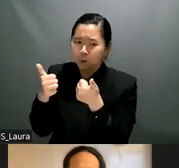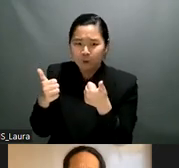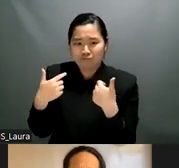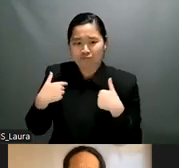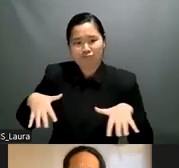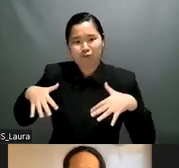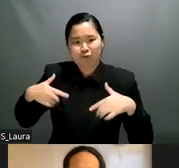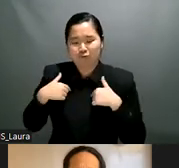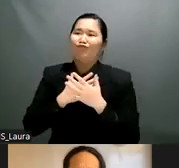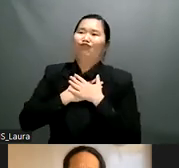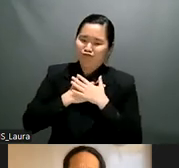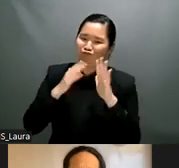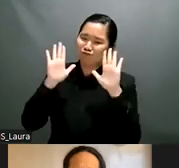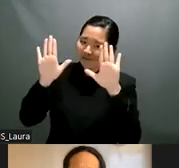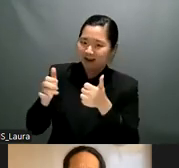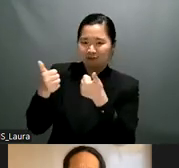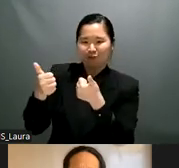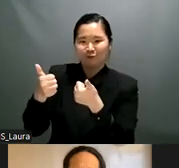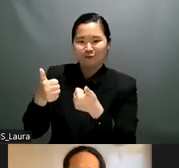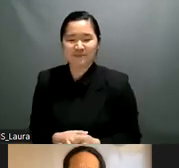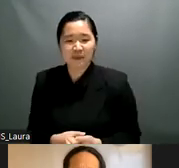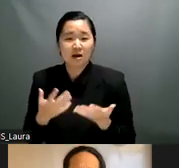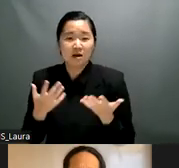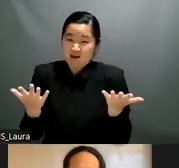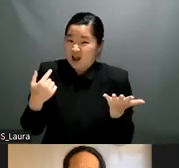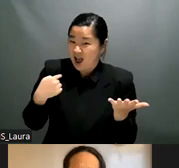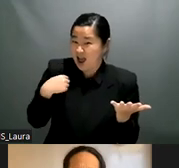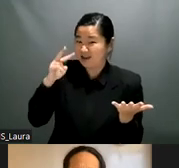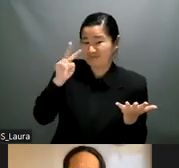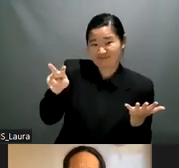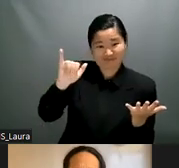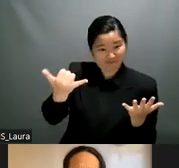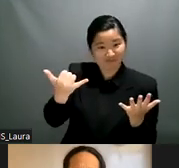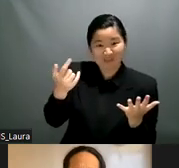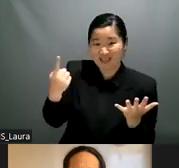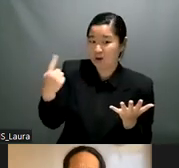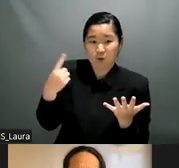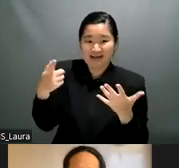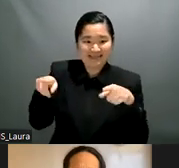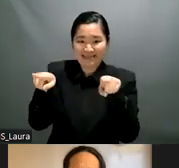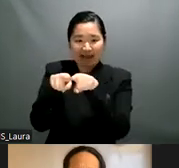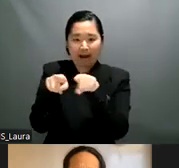which that many uh including uh medical service provider who do not see us as women and they